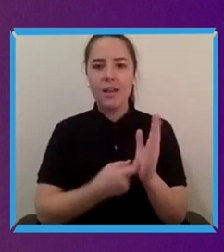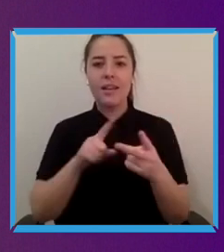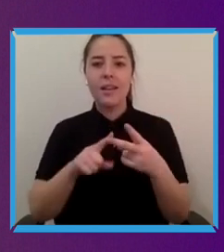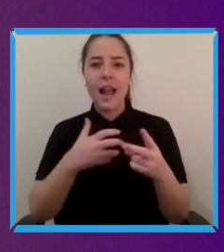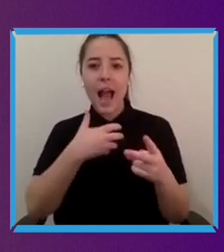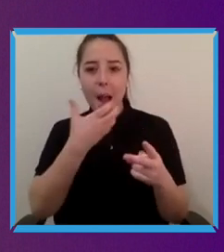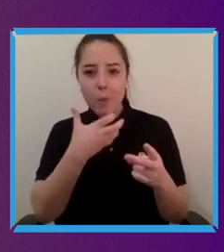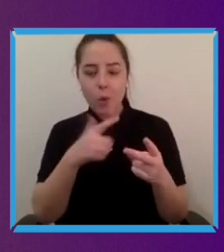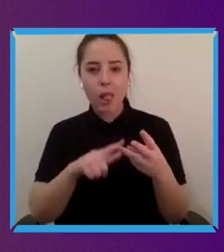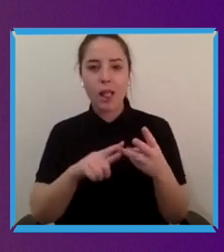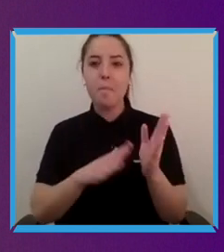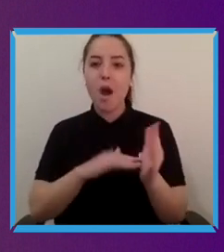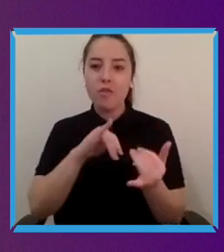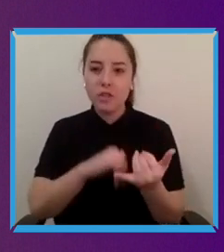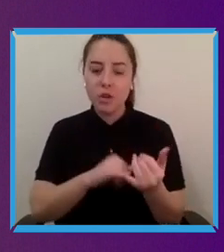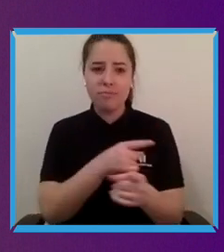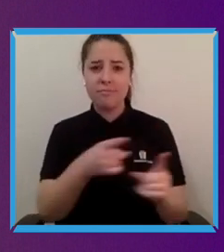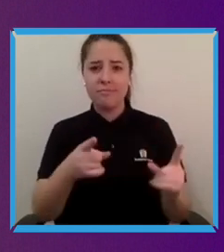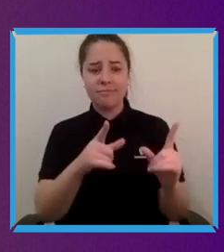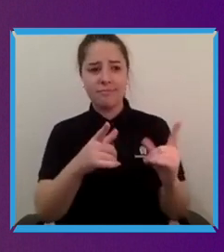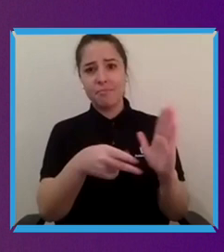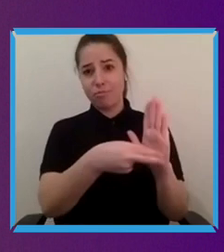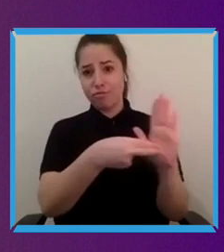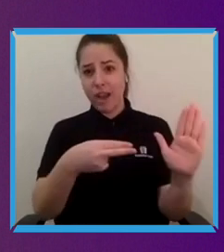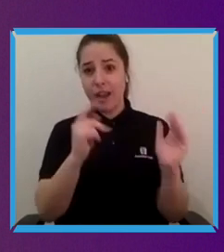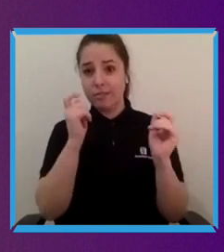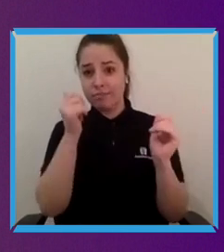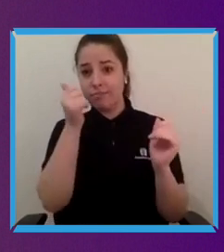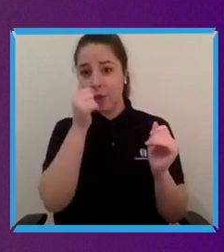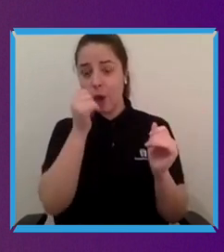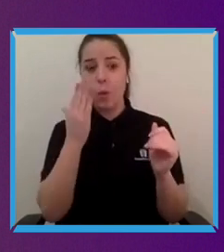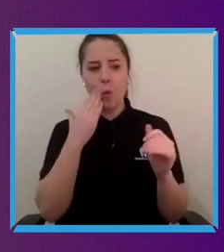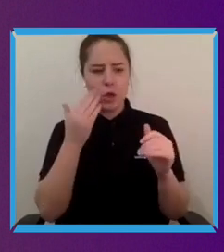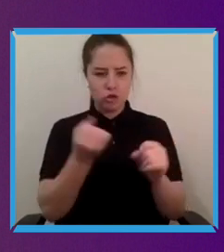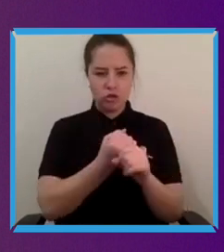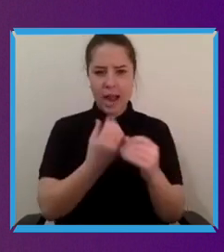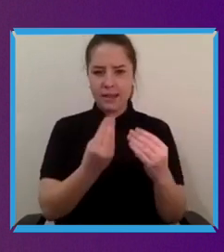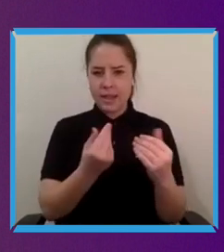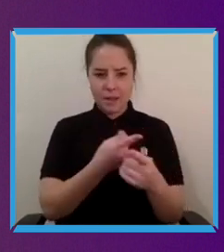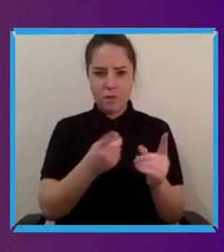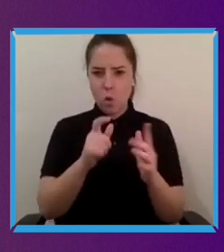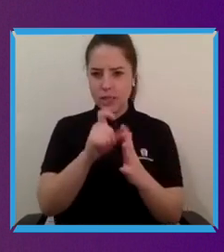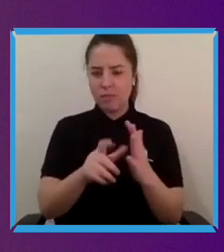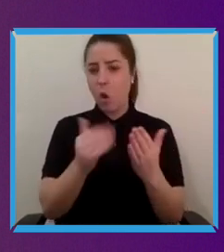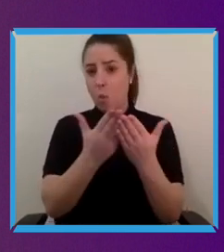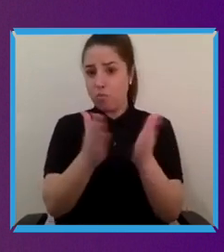design for disability you can actually have when you design for a broader audience you can have a competitive